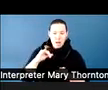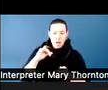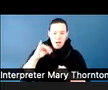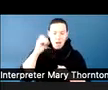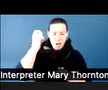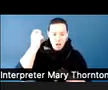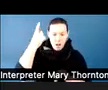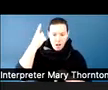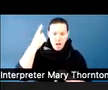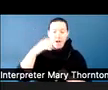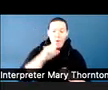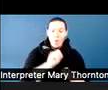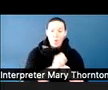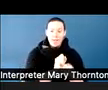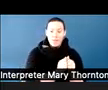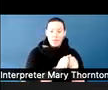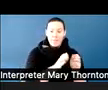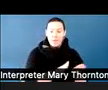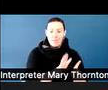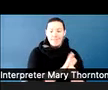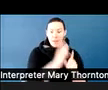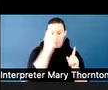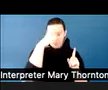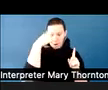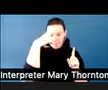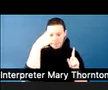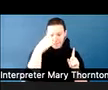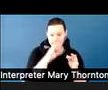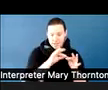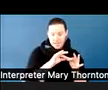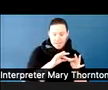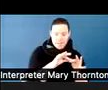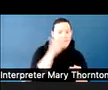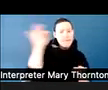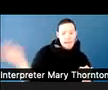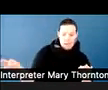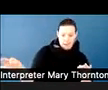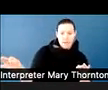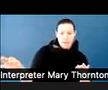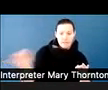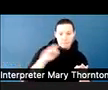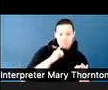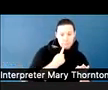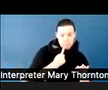And I was just convinced that they did not want to participate. And really, what was under the surface